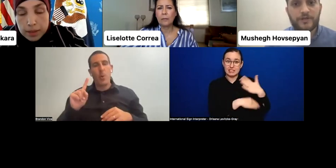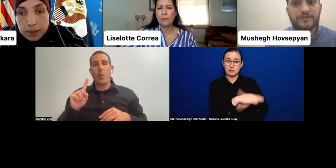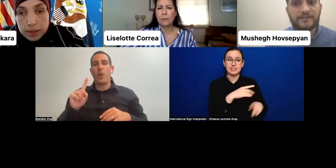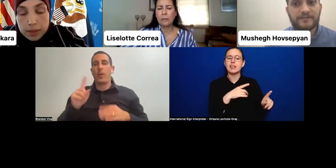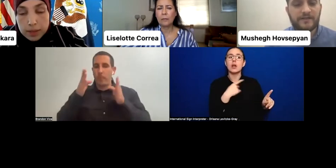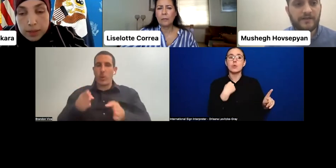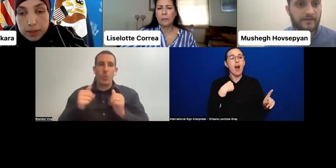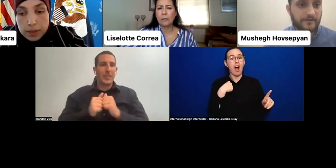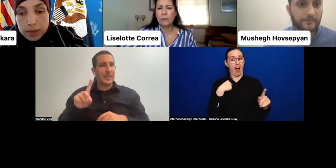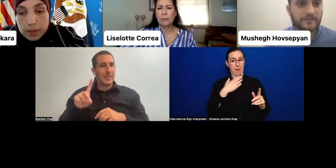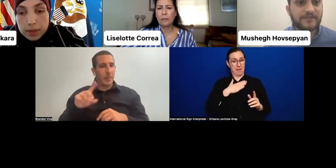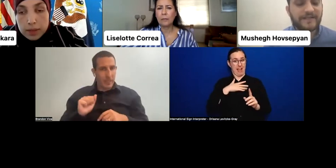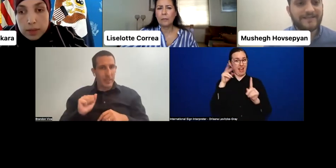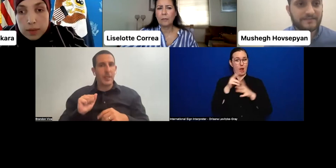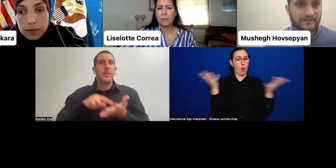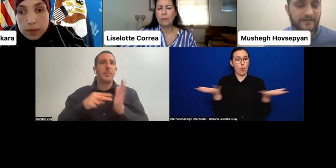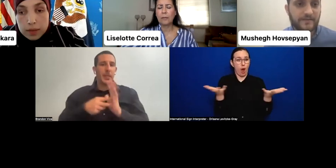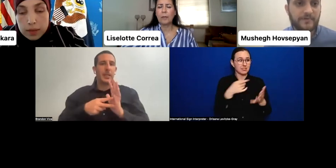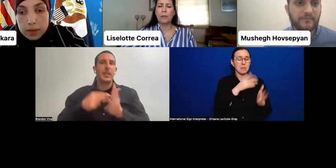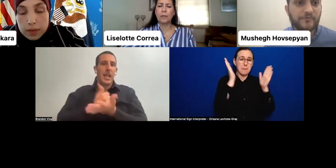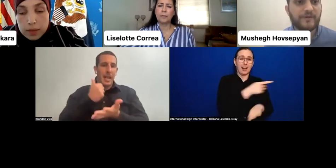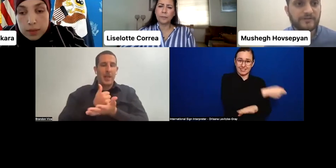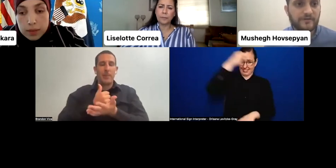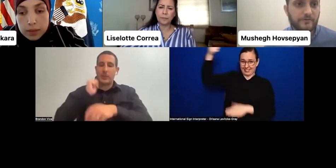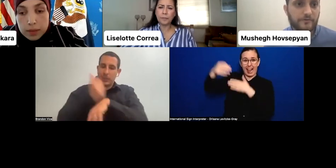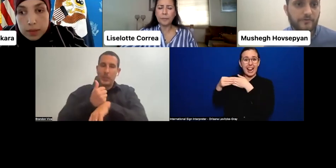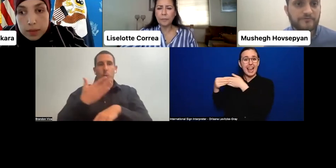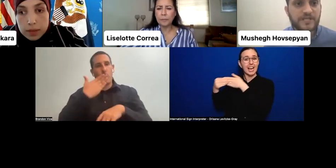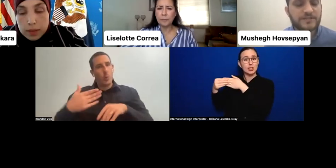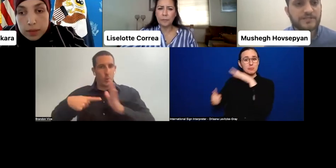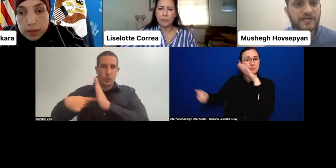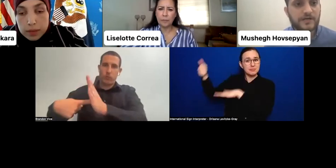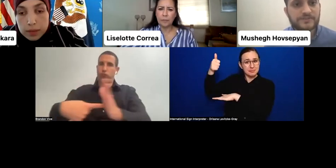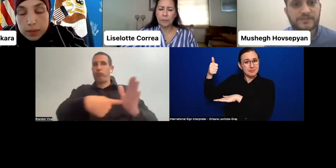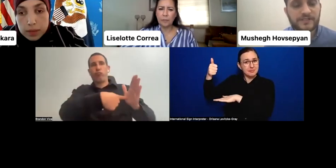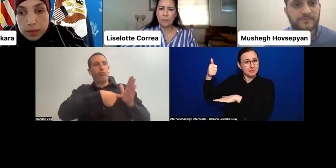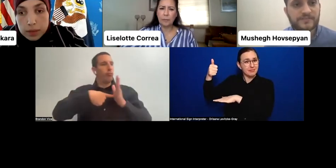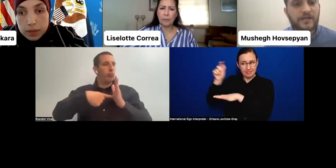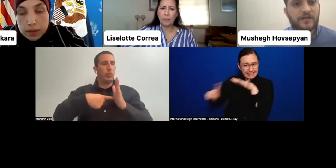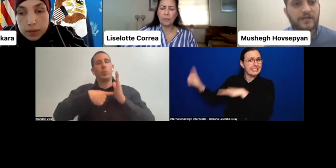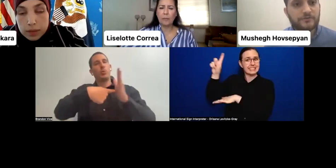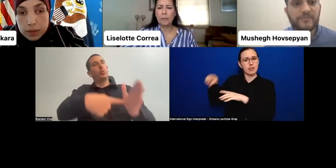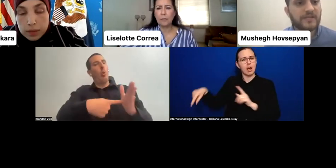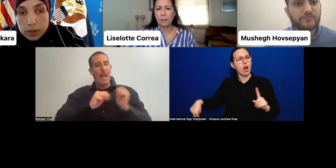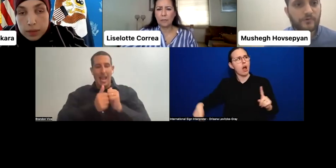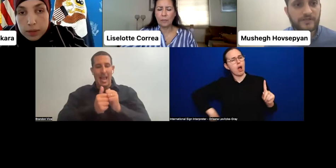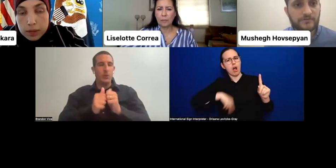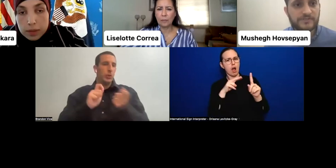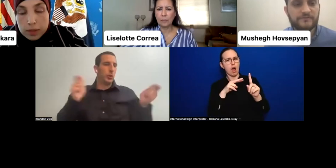that we lead the movement of changing our systems to make it more inclusive,